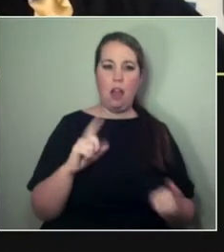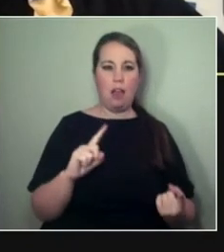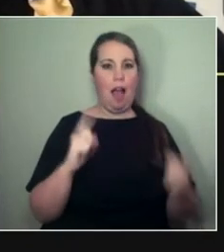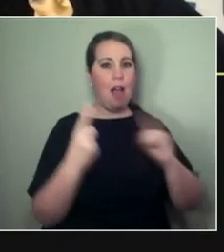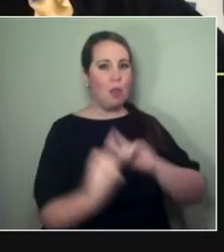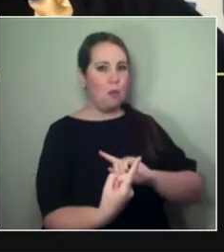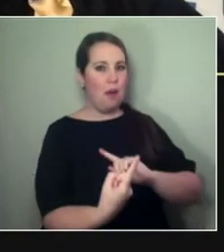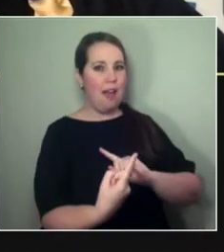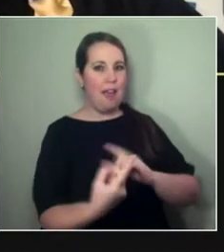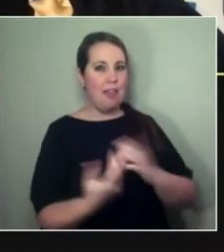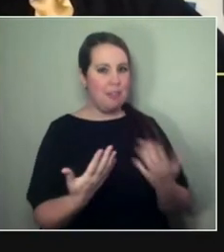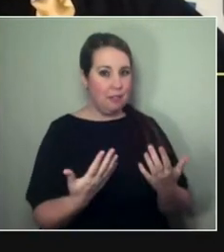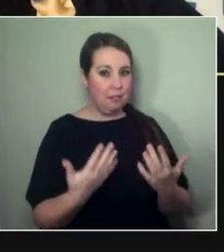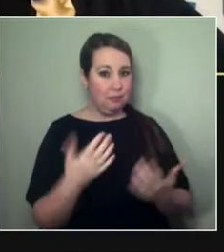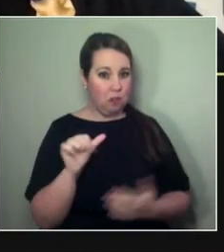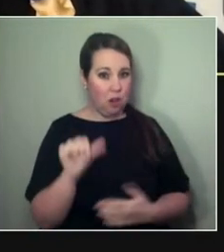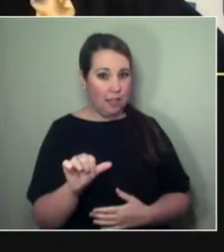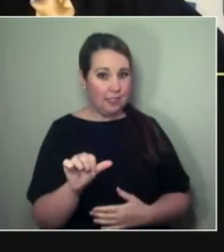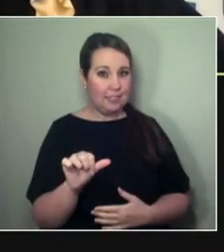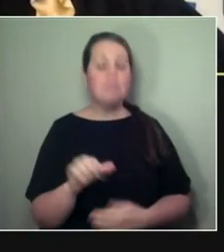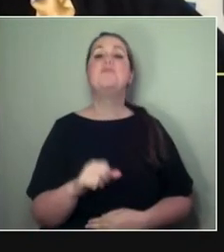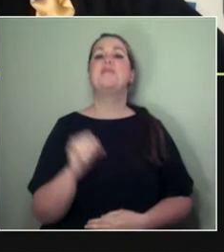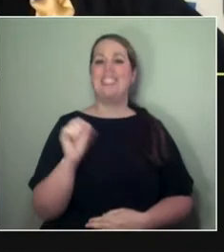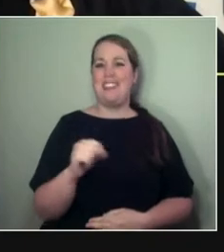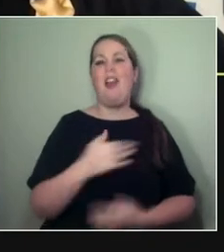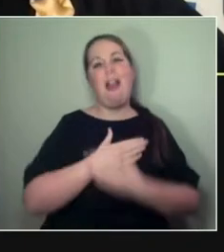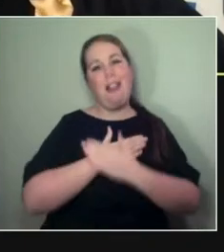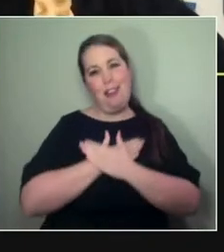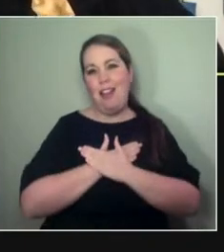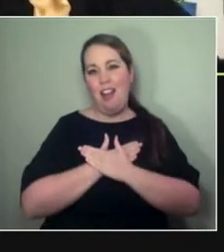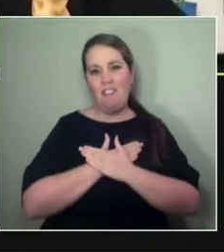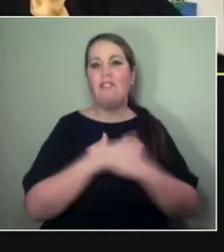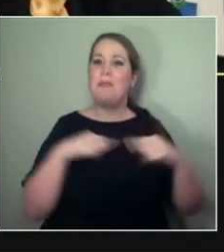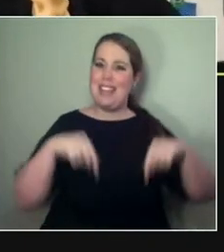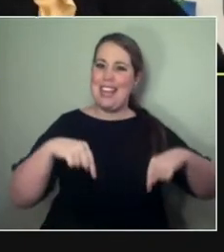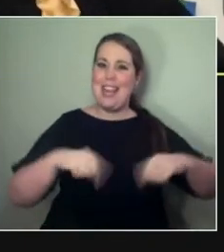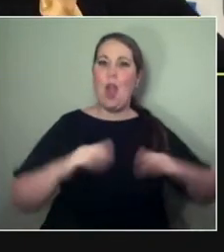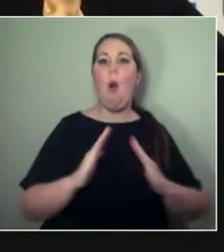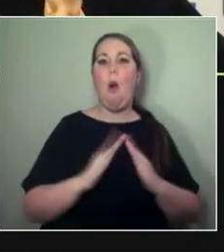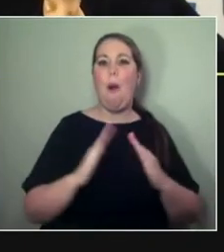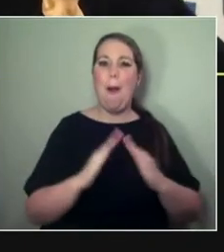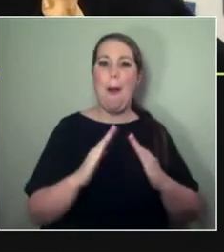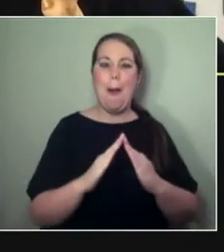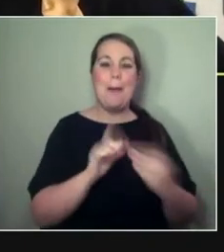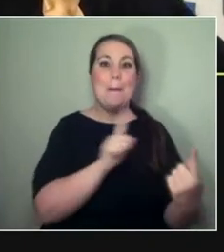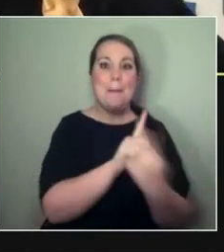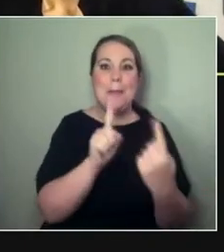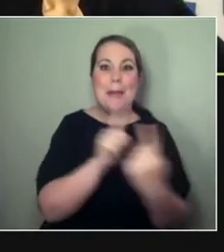I mean, I've loved being at home and meeting artists. I mean, you have these weird interactions,